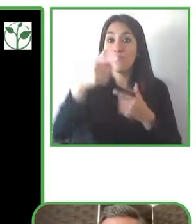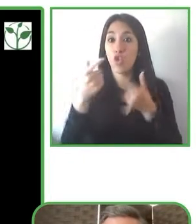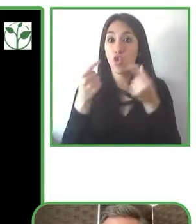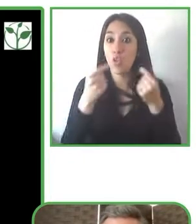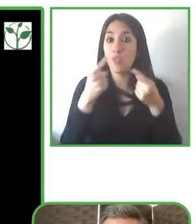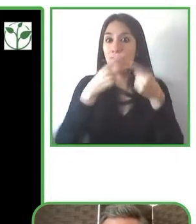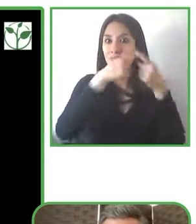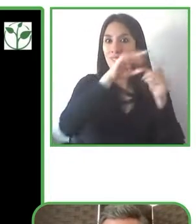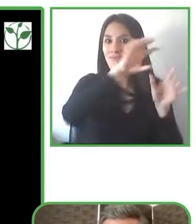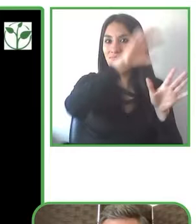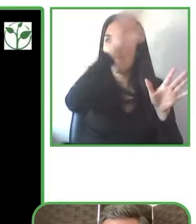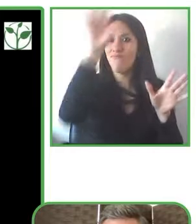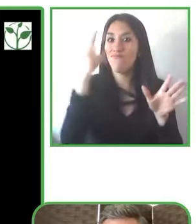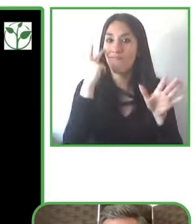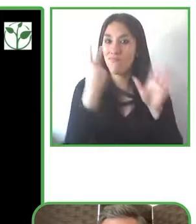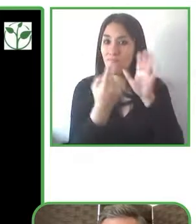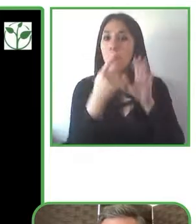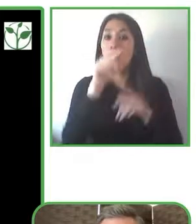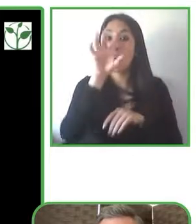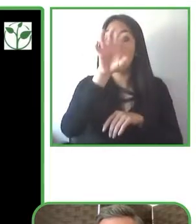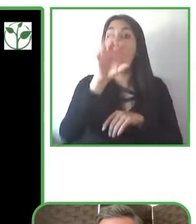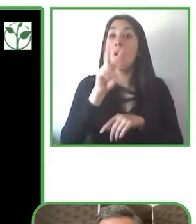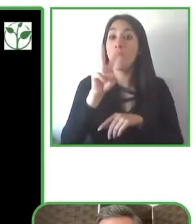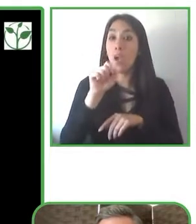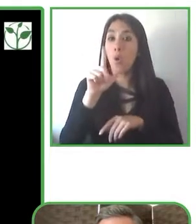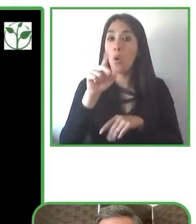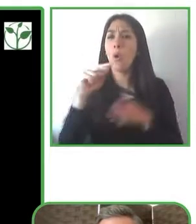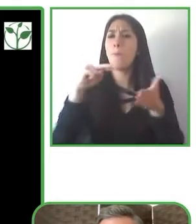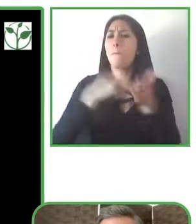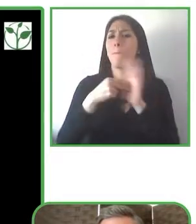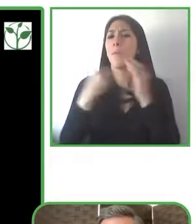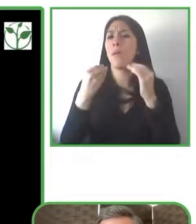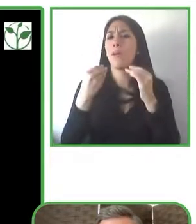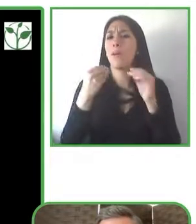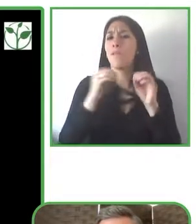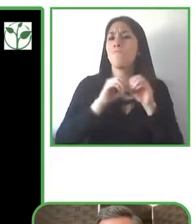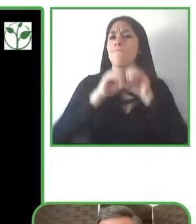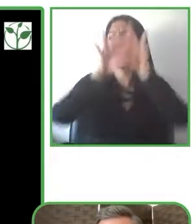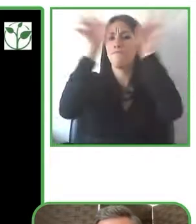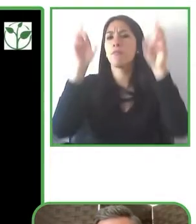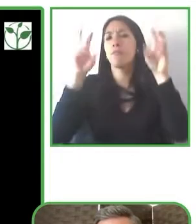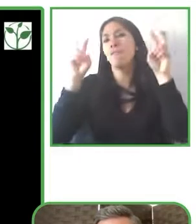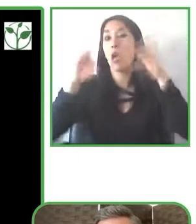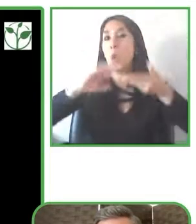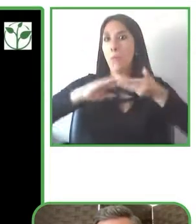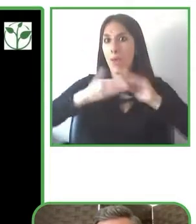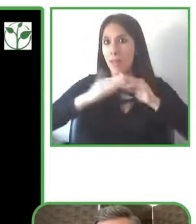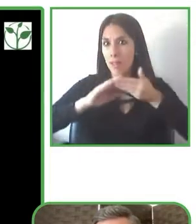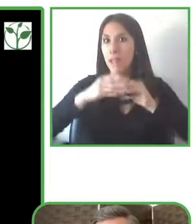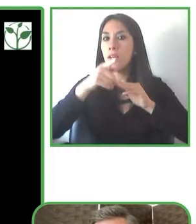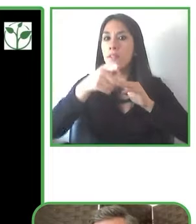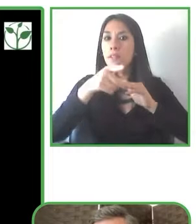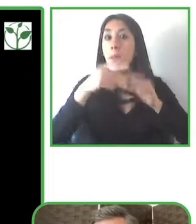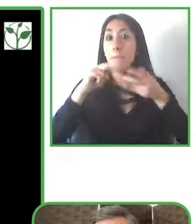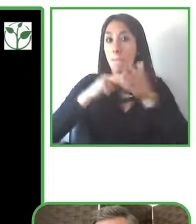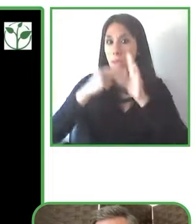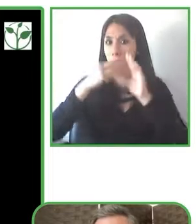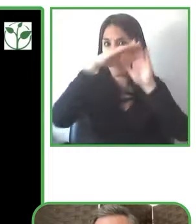transformation program which is a six-step transformation